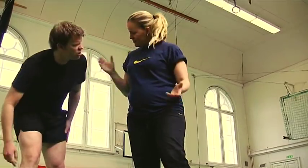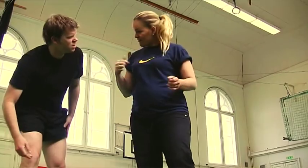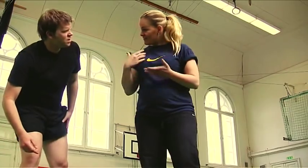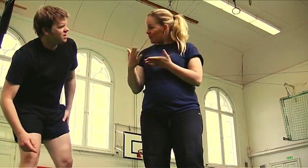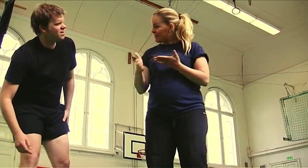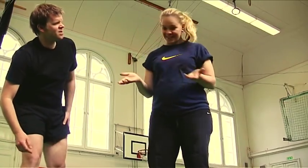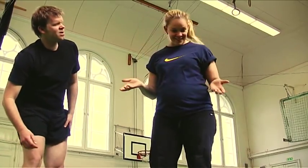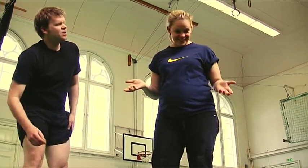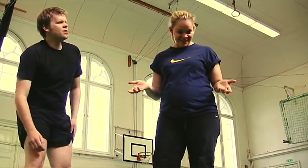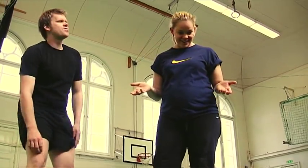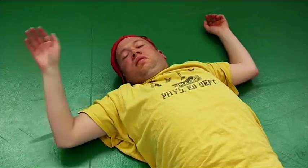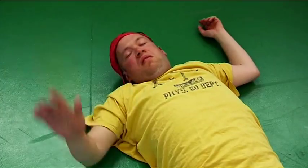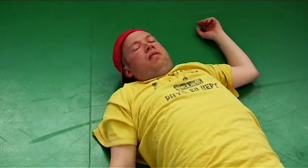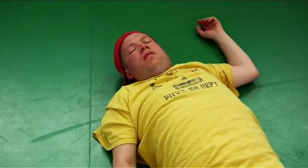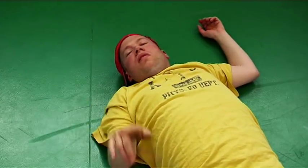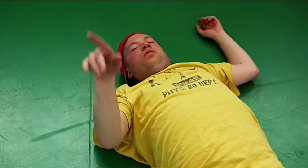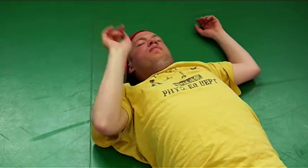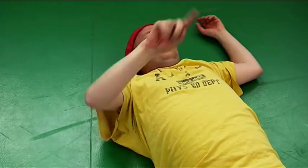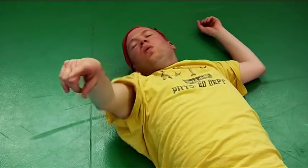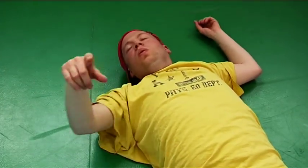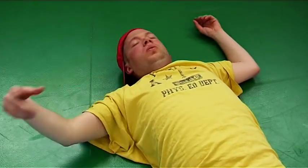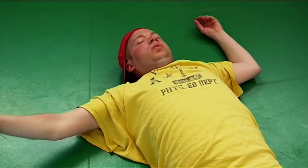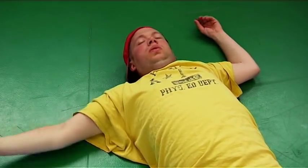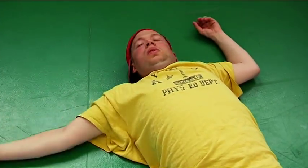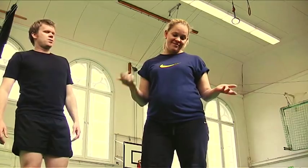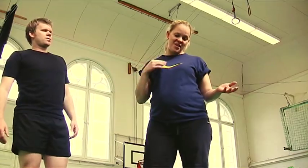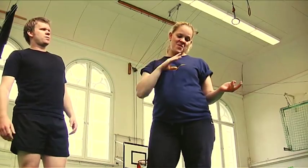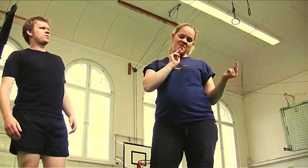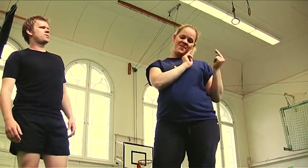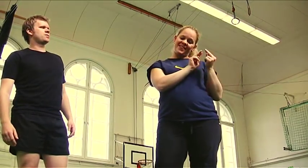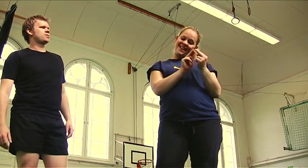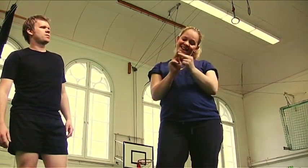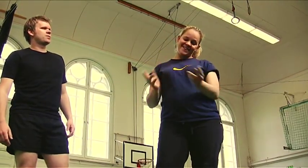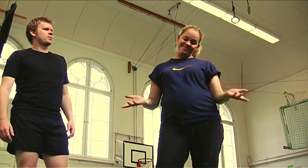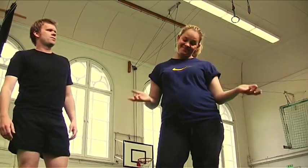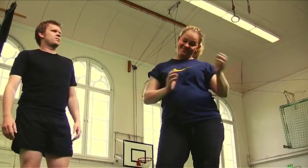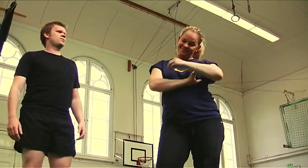Are we gonna continue? You are cheating! I got my contacts...